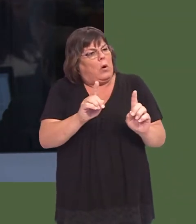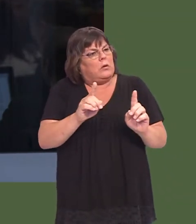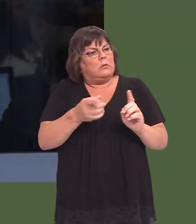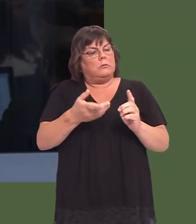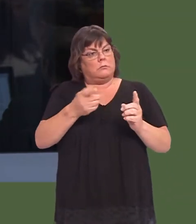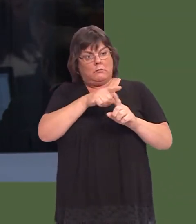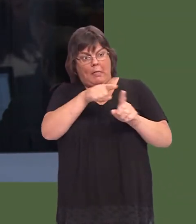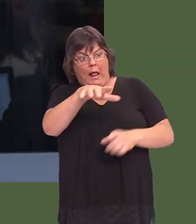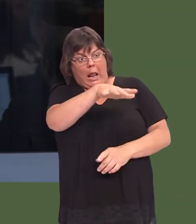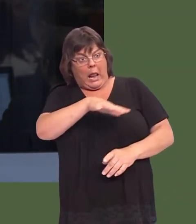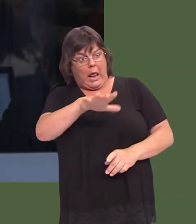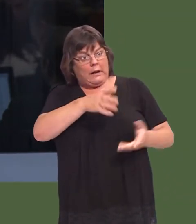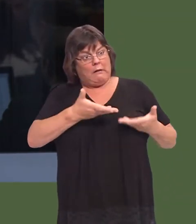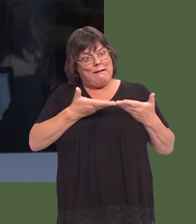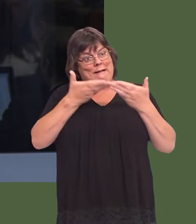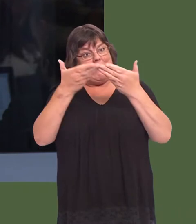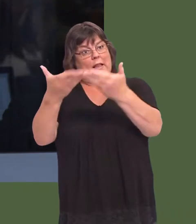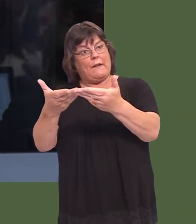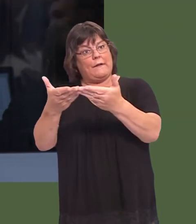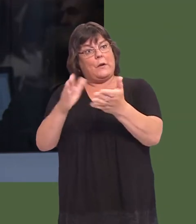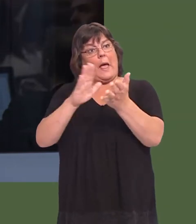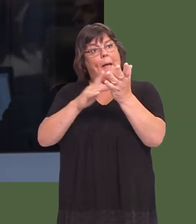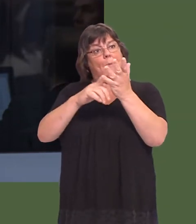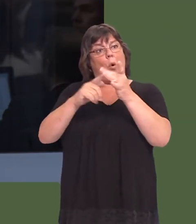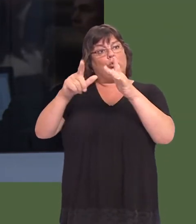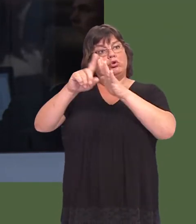Did you offer up that piece of land to the MOJ to consider?